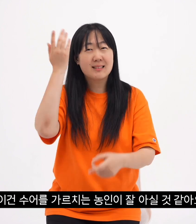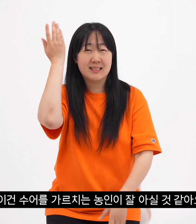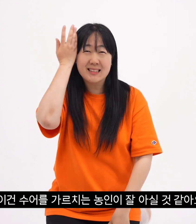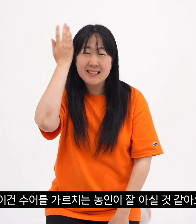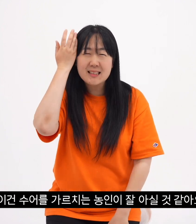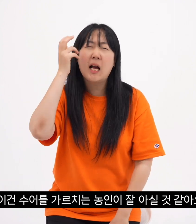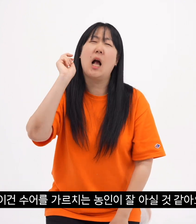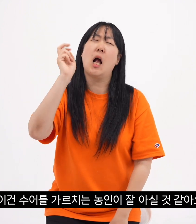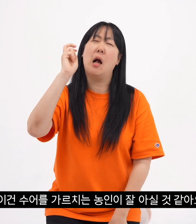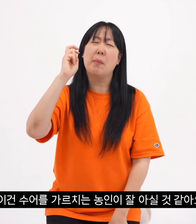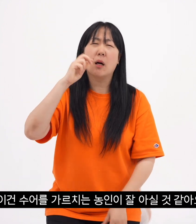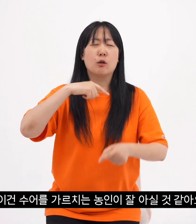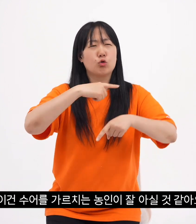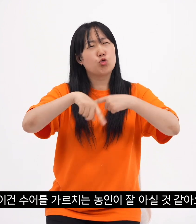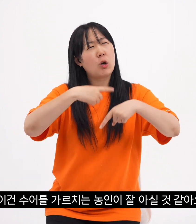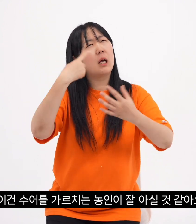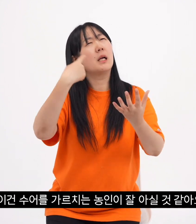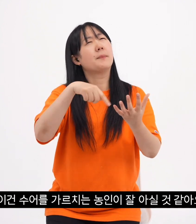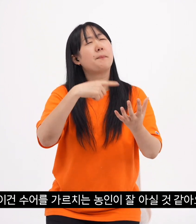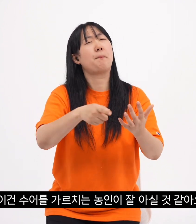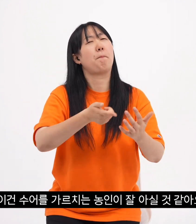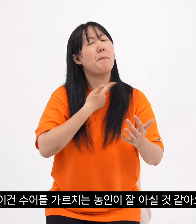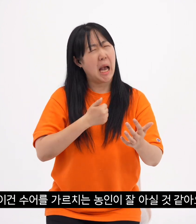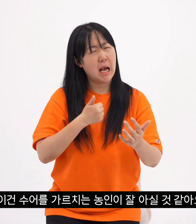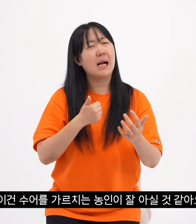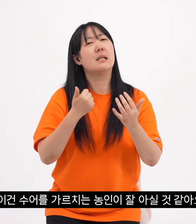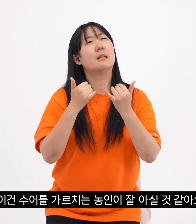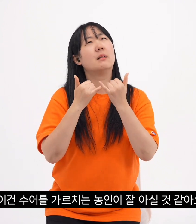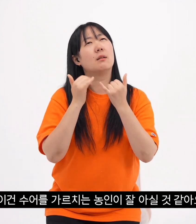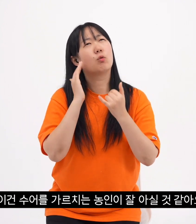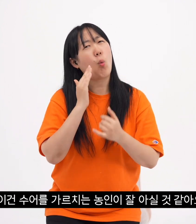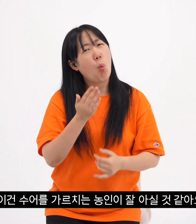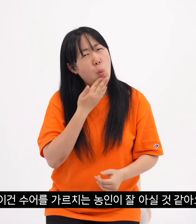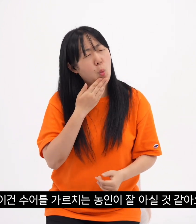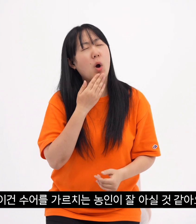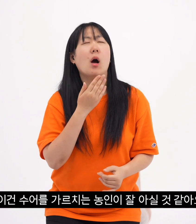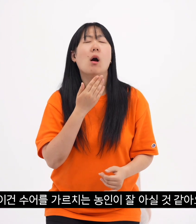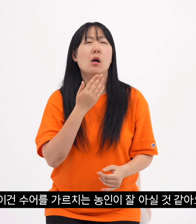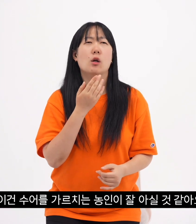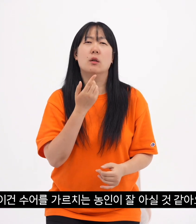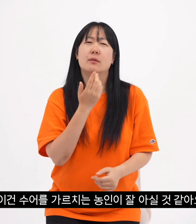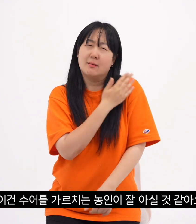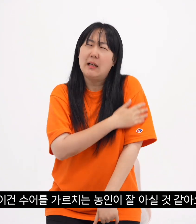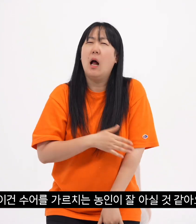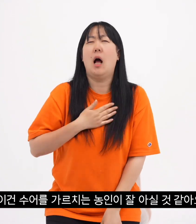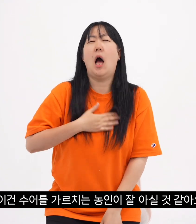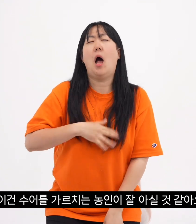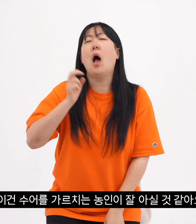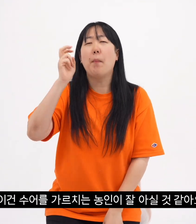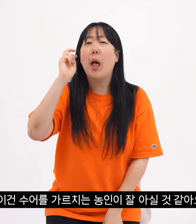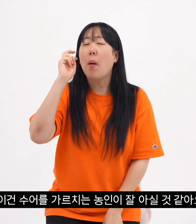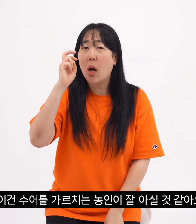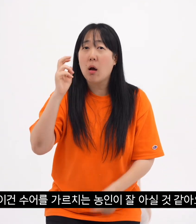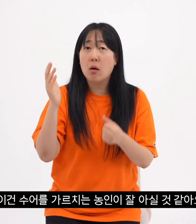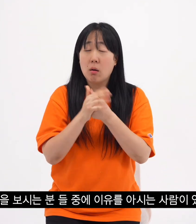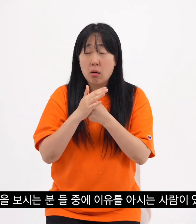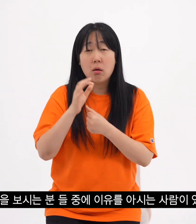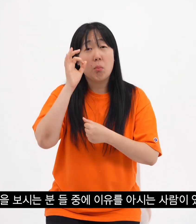I think the deaf who teach sign language know this well.